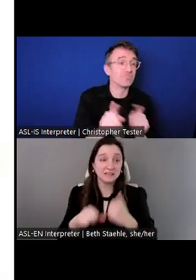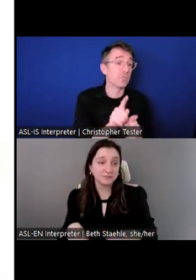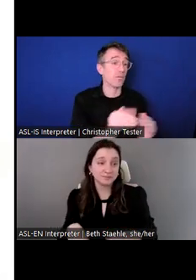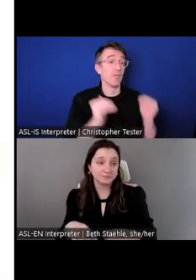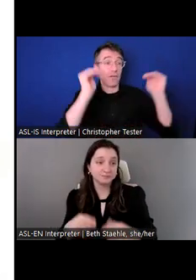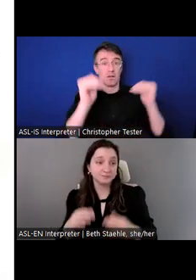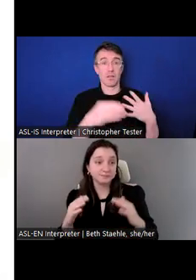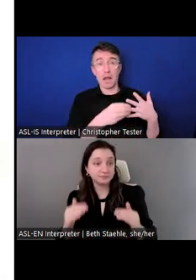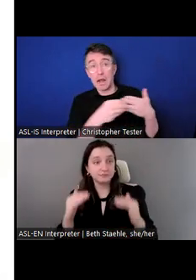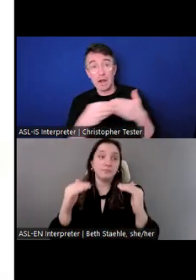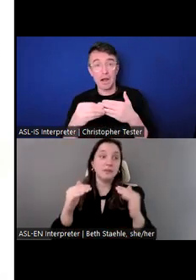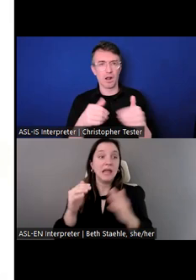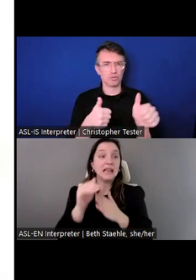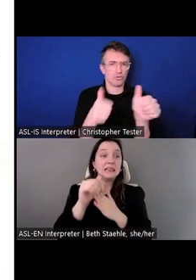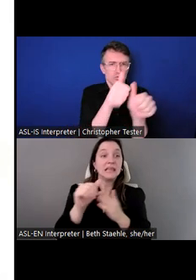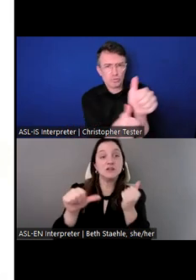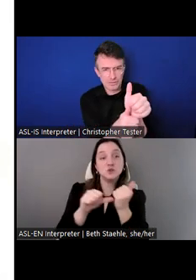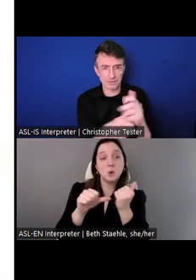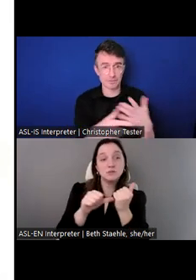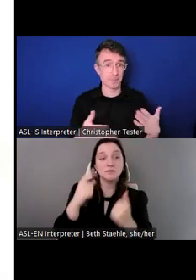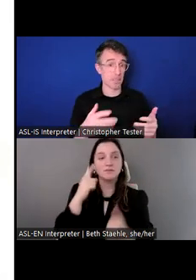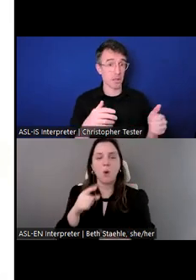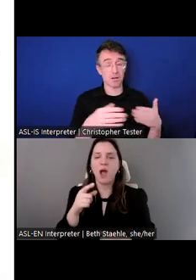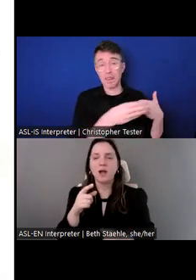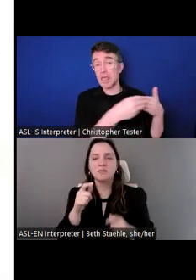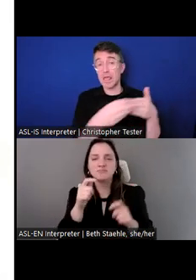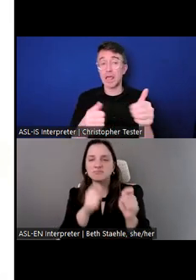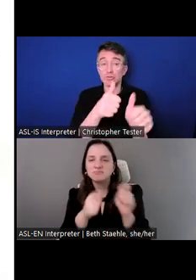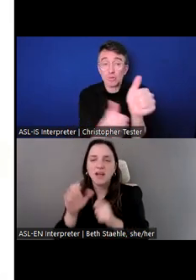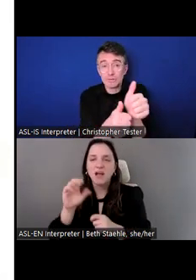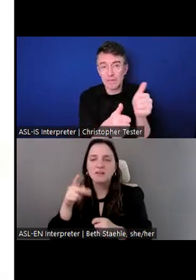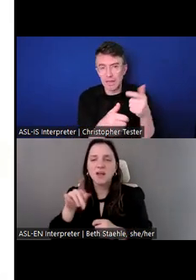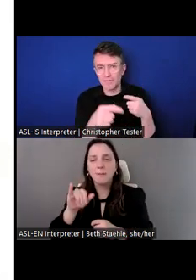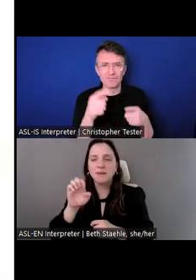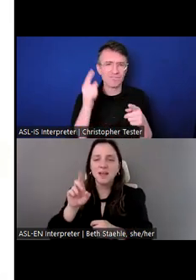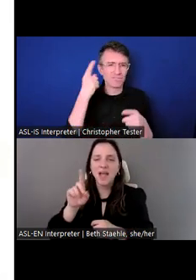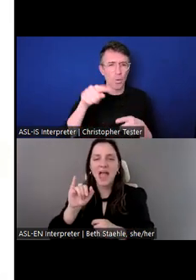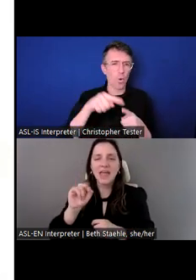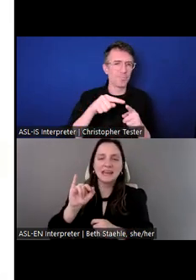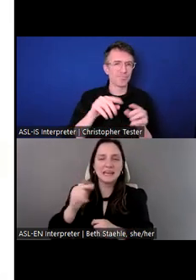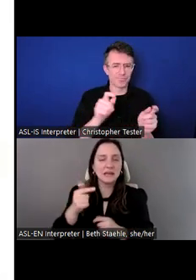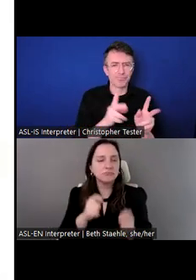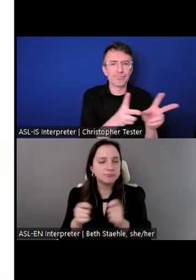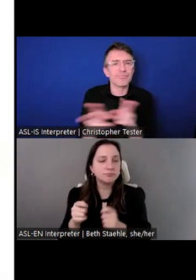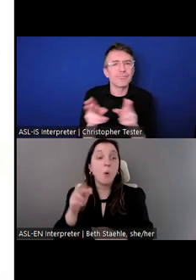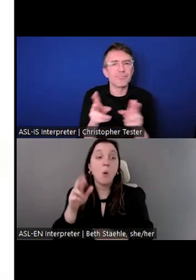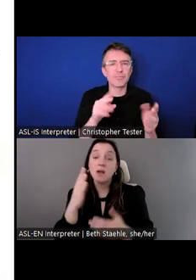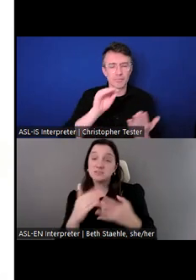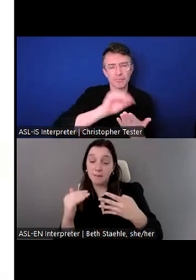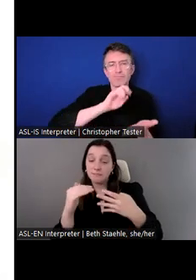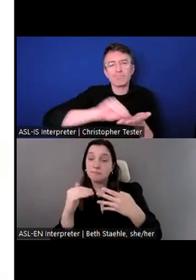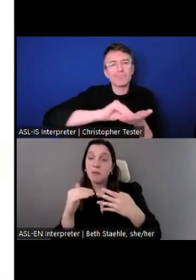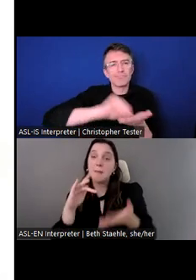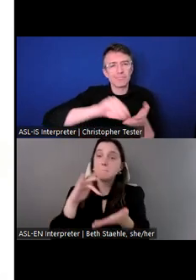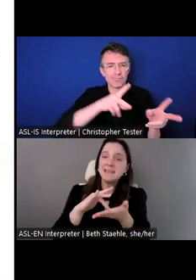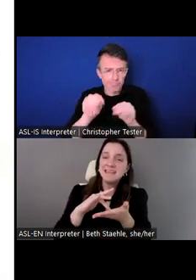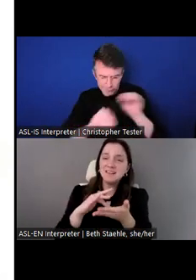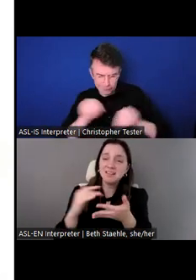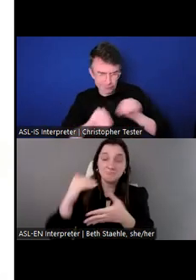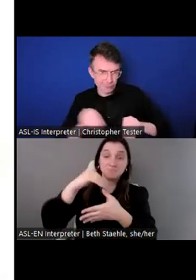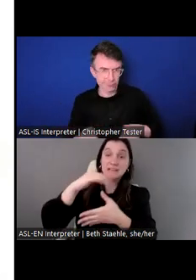associate of Government Relations, we have our middle and senior level opportunities,